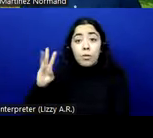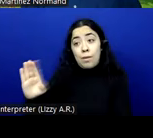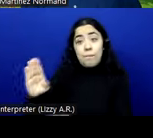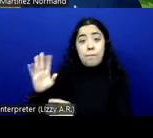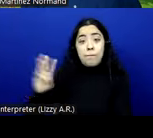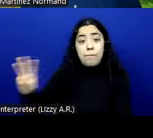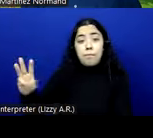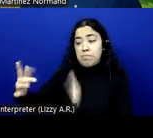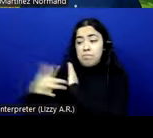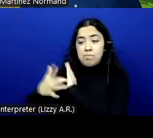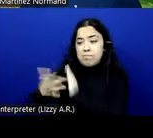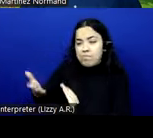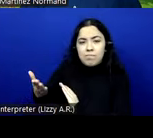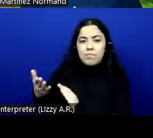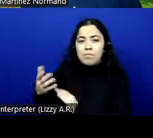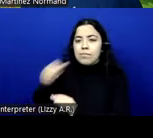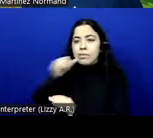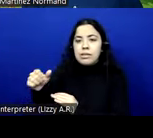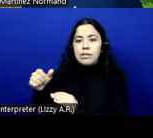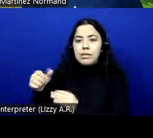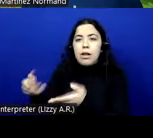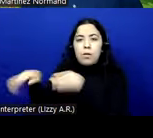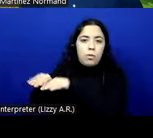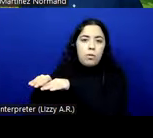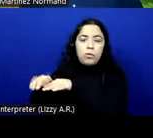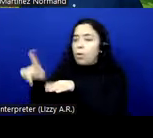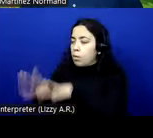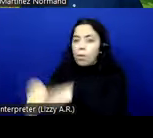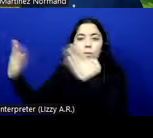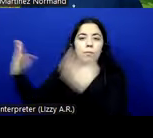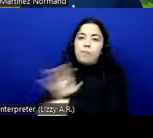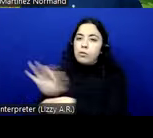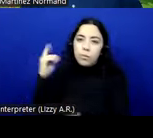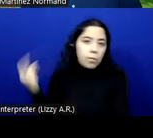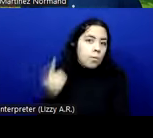it is not closed. It's always an open functionality in relation to assisted